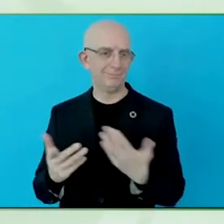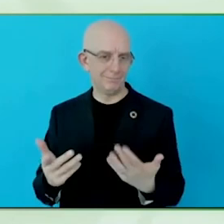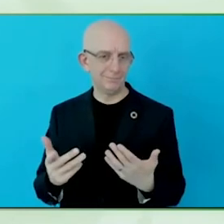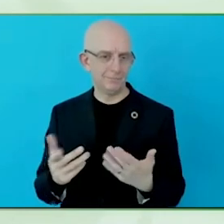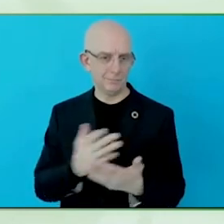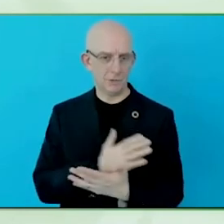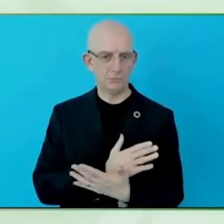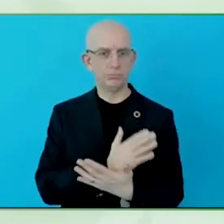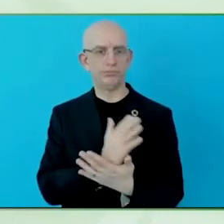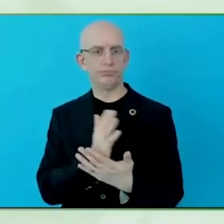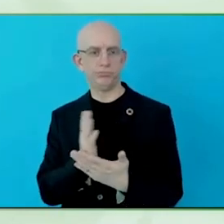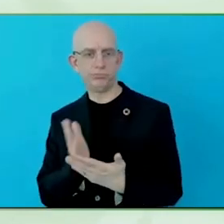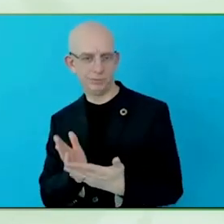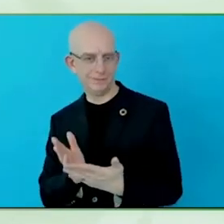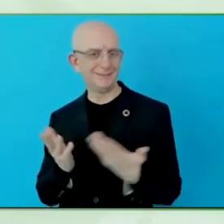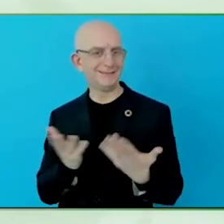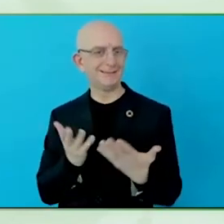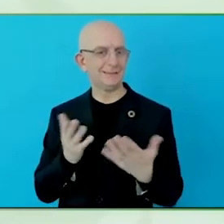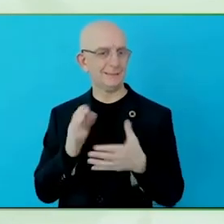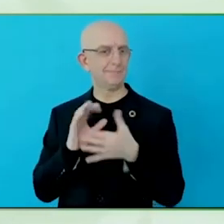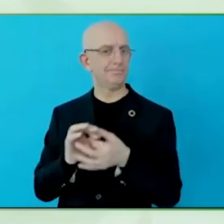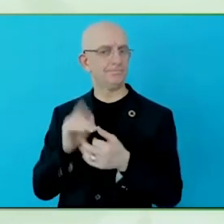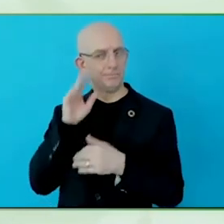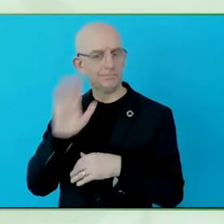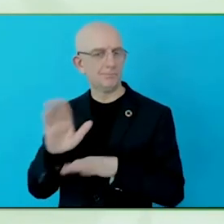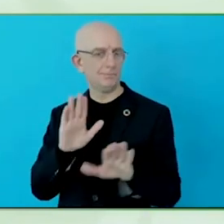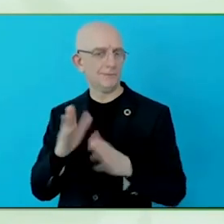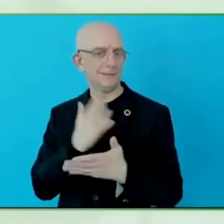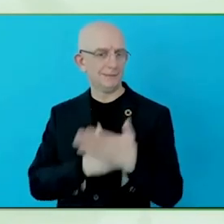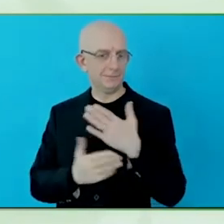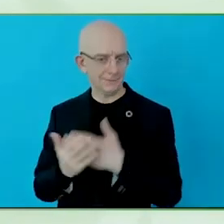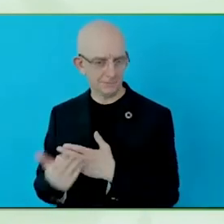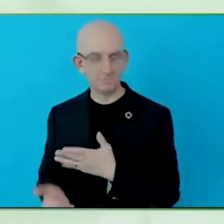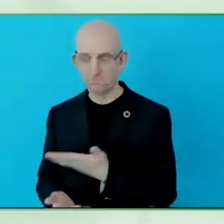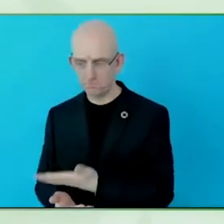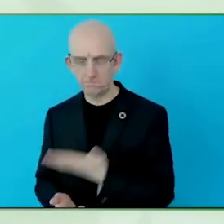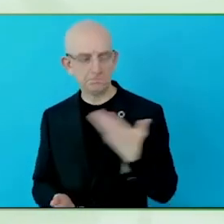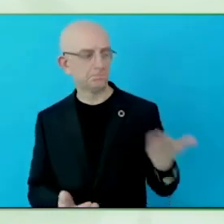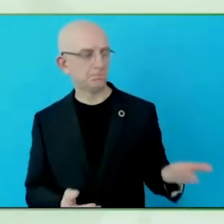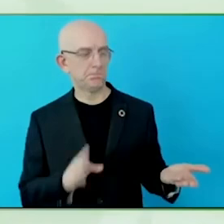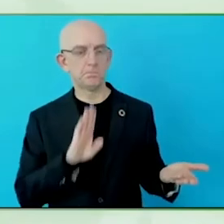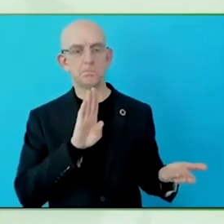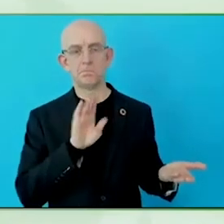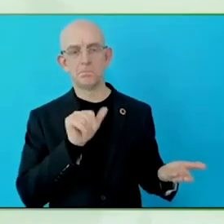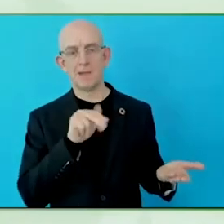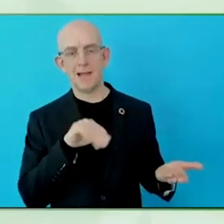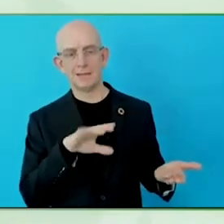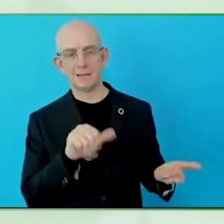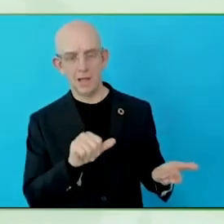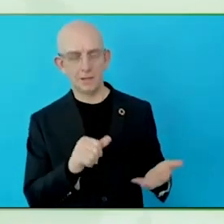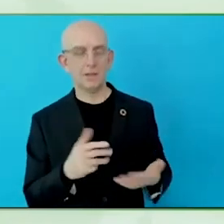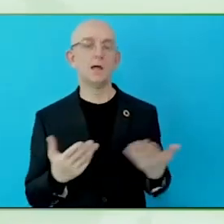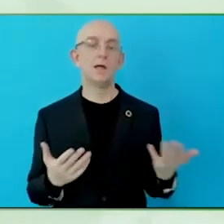on ING's banking platform, we are really aiming a digital banking, and digital needs to be accessible for all.